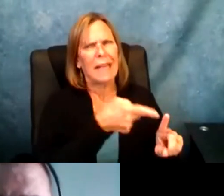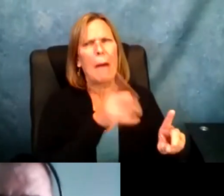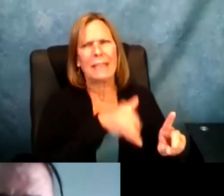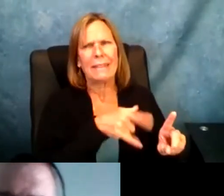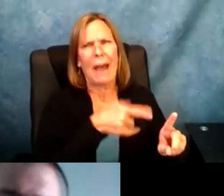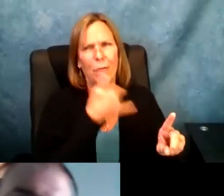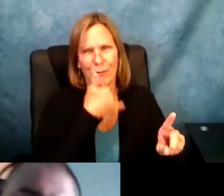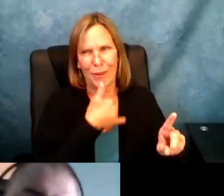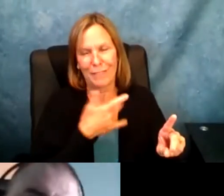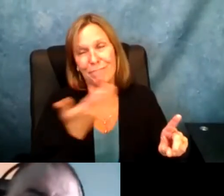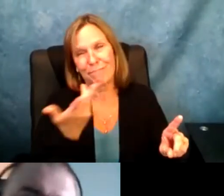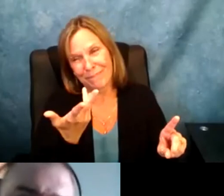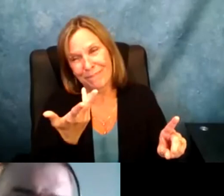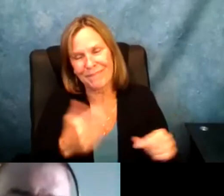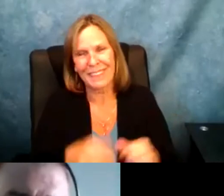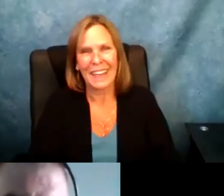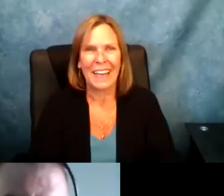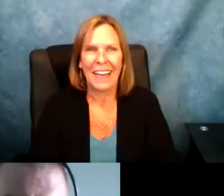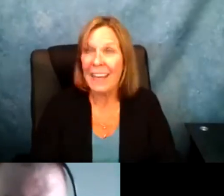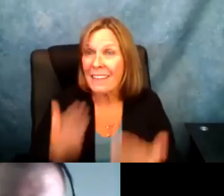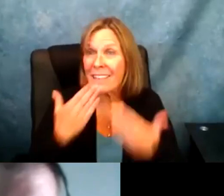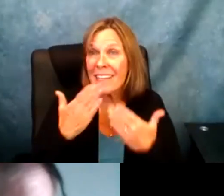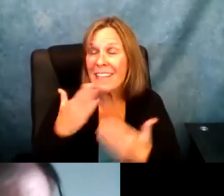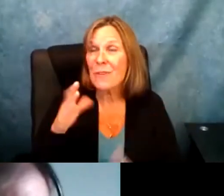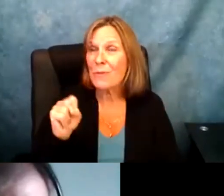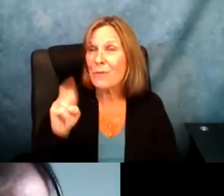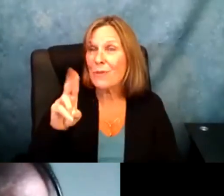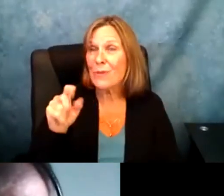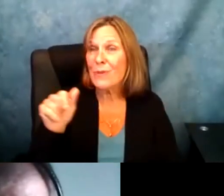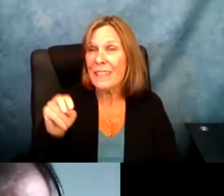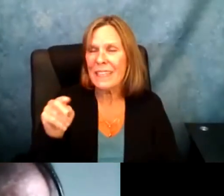than saying this is wrong. That was some of the